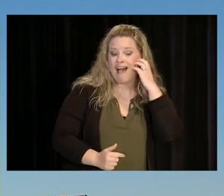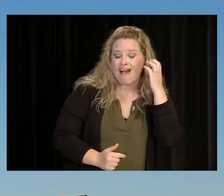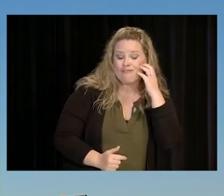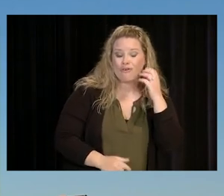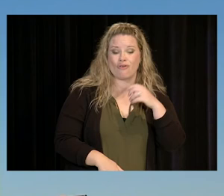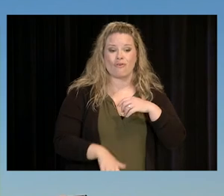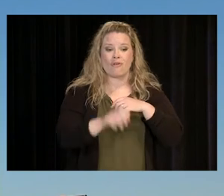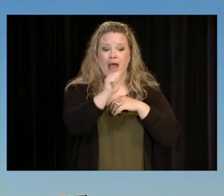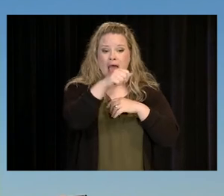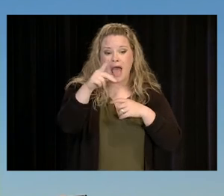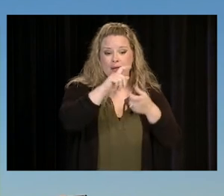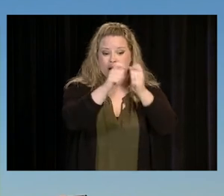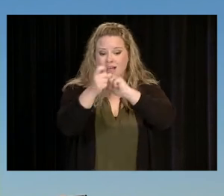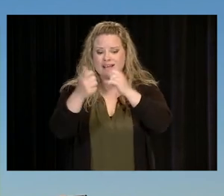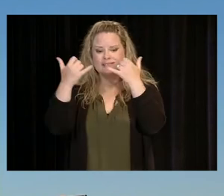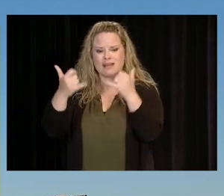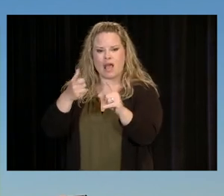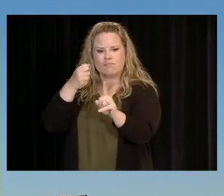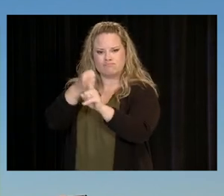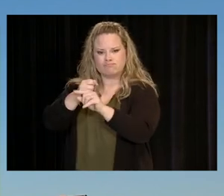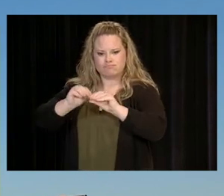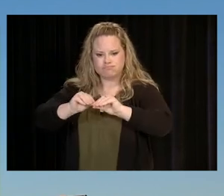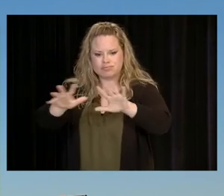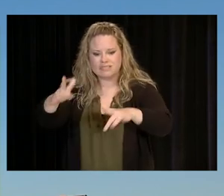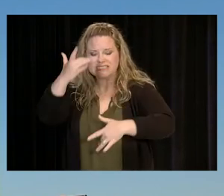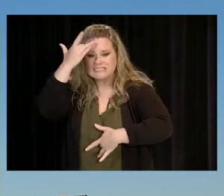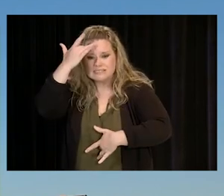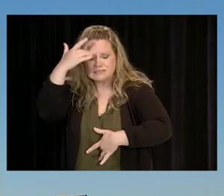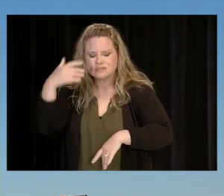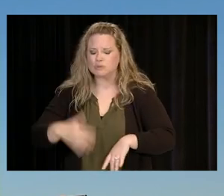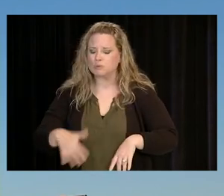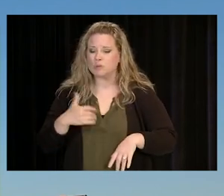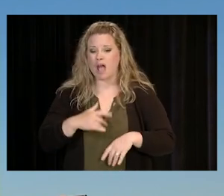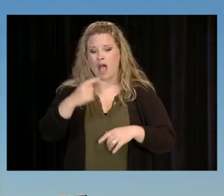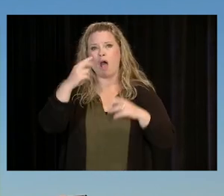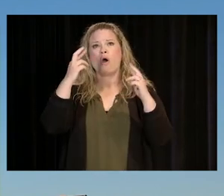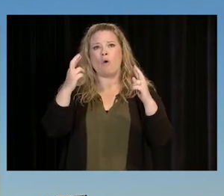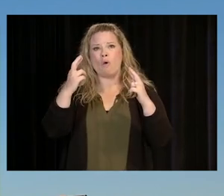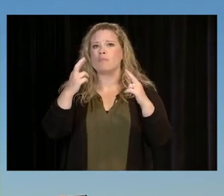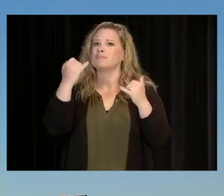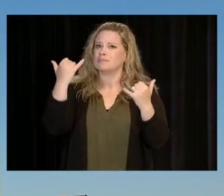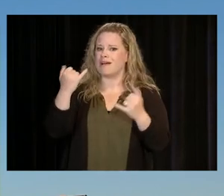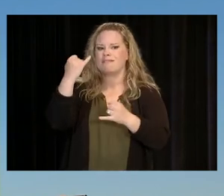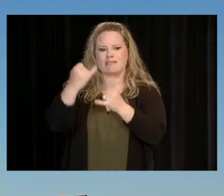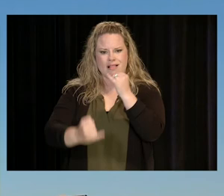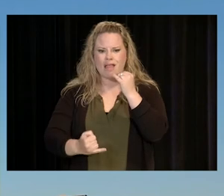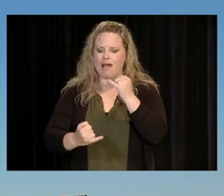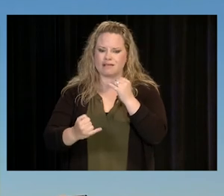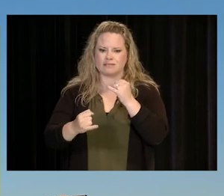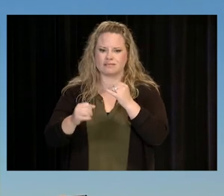TO CLOUD COMPUTING TO A PANDEMIC. HOPEFULLY THIS WILL BE THE LAST VIRAL EMERGENCY WE ALL WILL